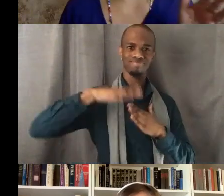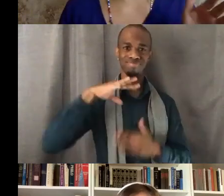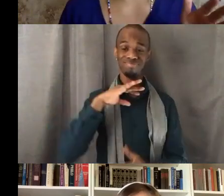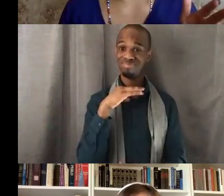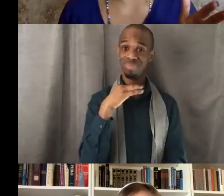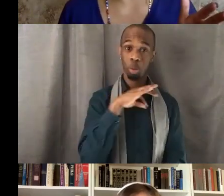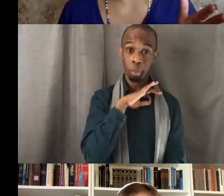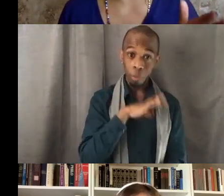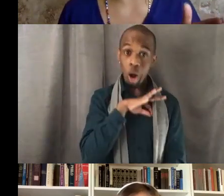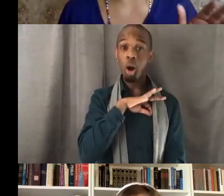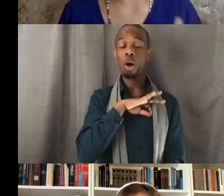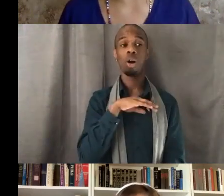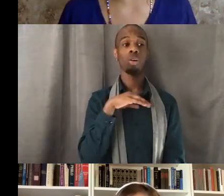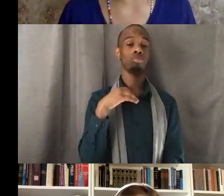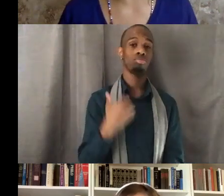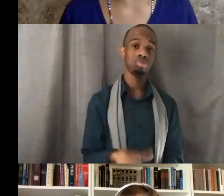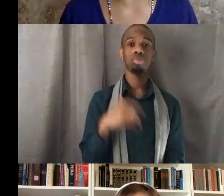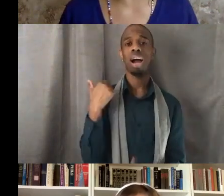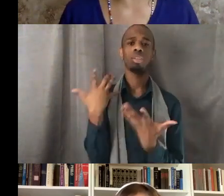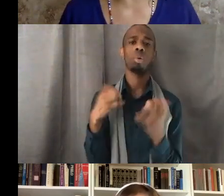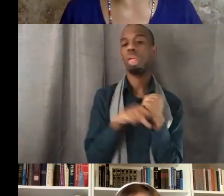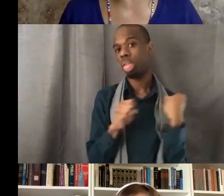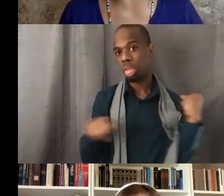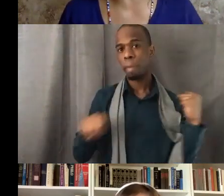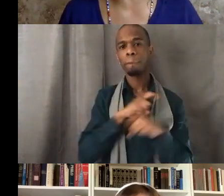I don't wanna get into a whole conversation but I don't know if you saw this news article